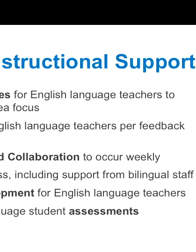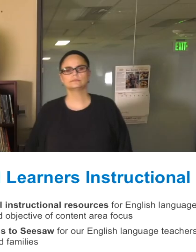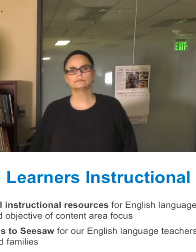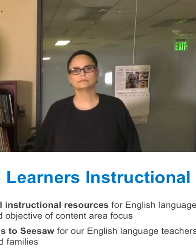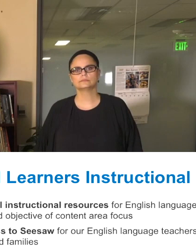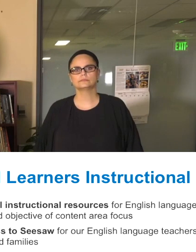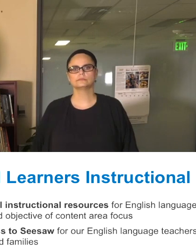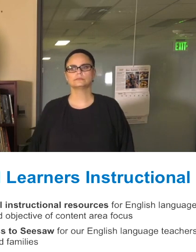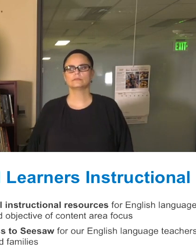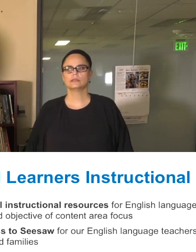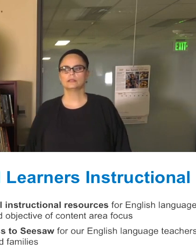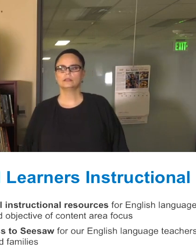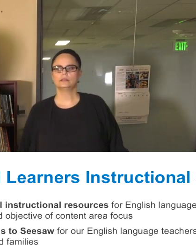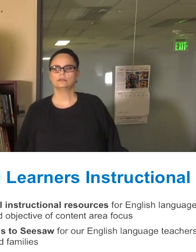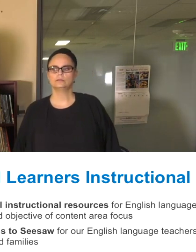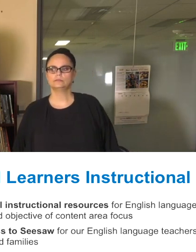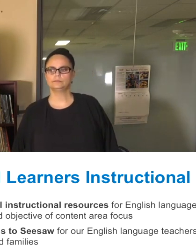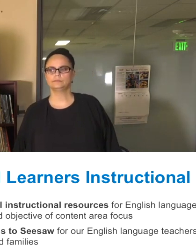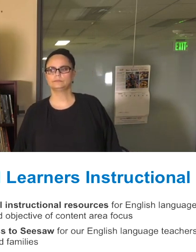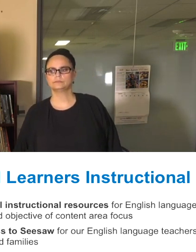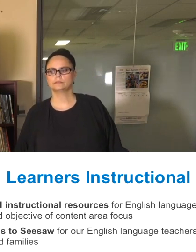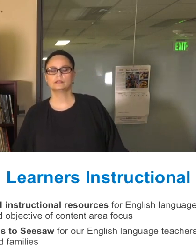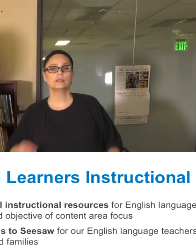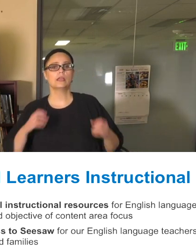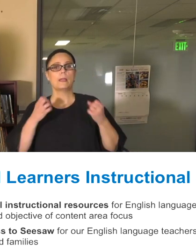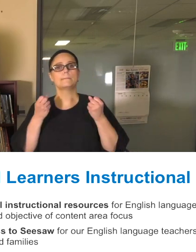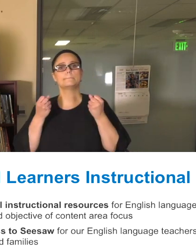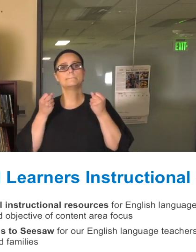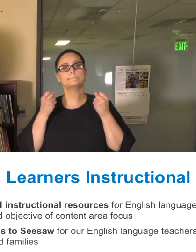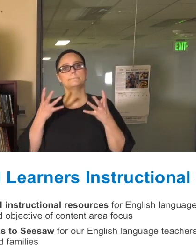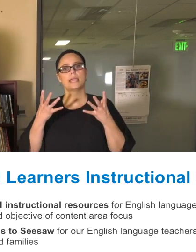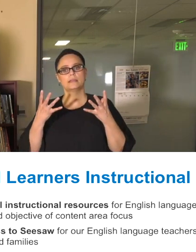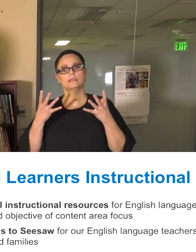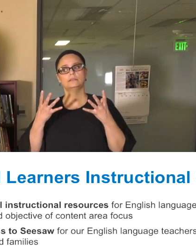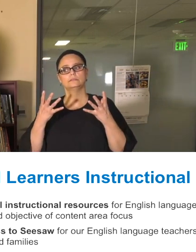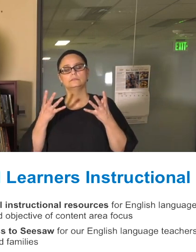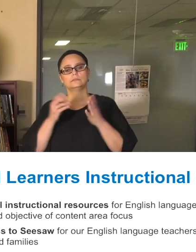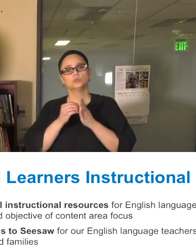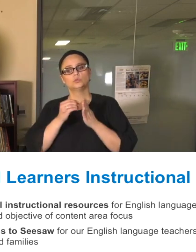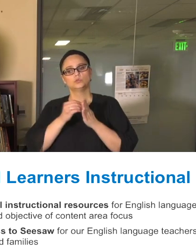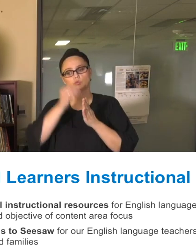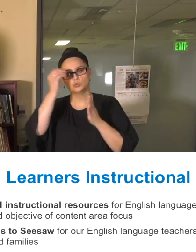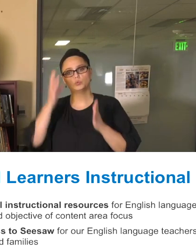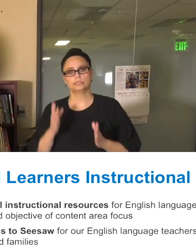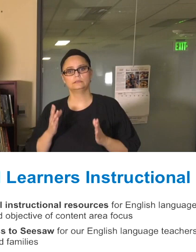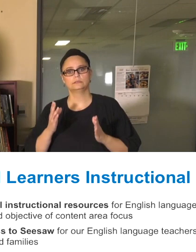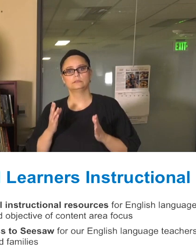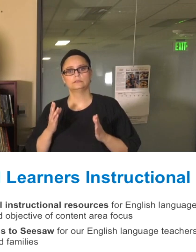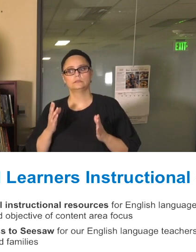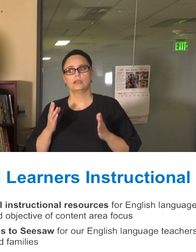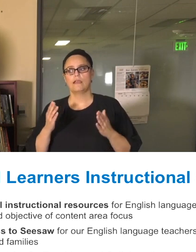Many of the students in Saint Paul Public Schools qualify for specialized services or multilingual learning